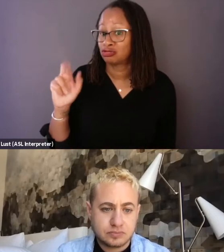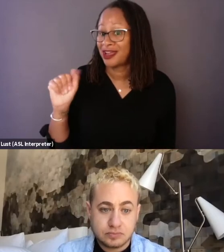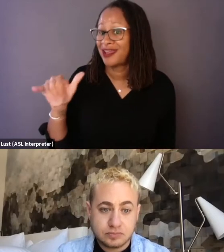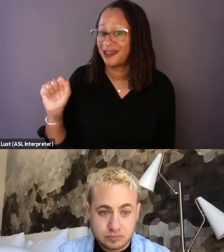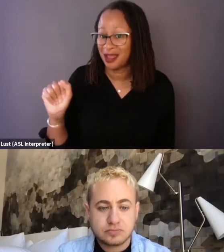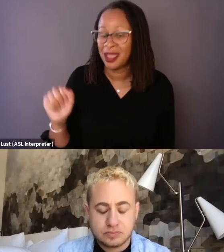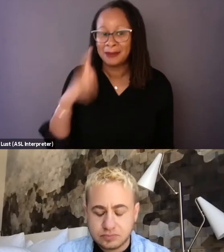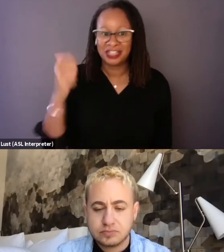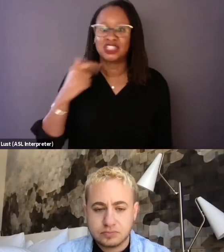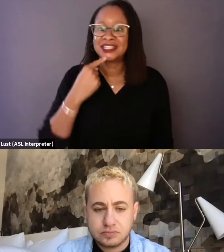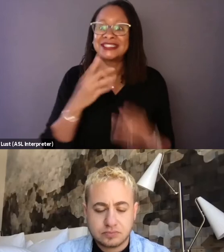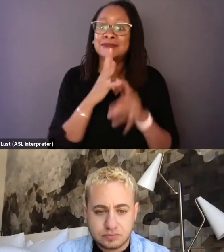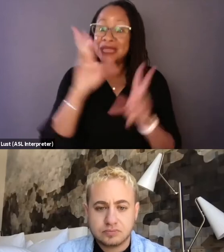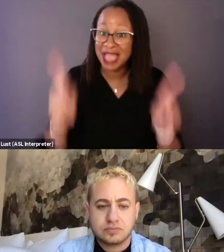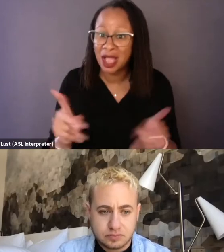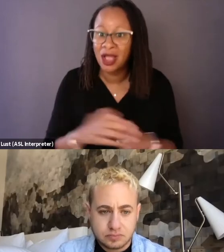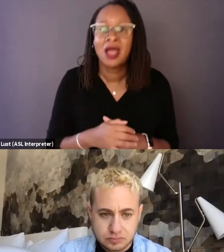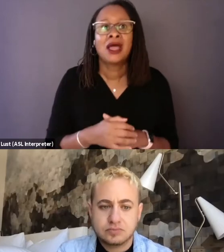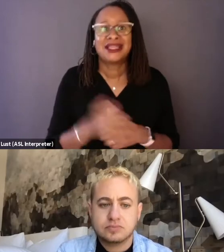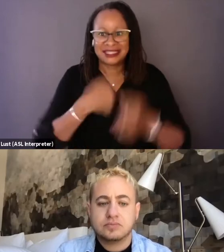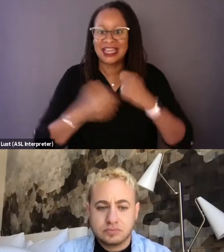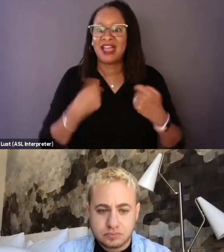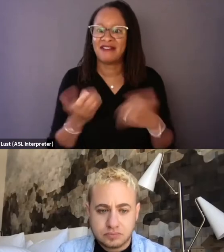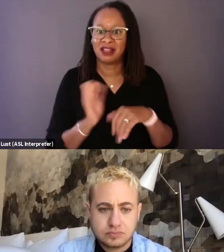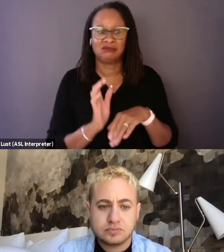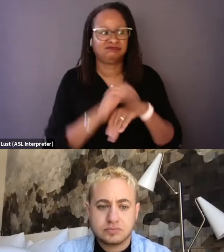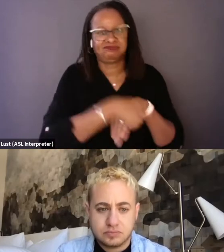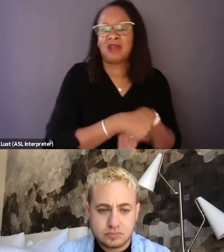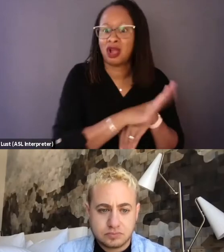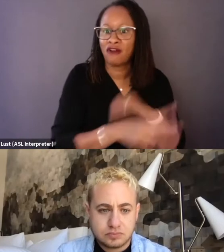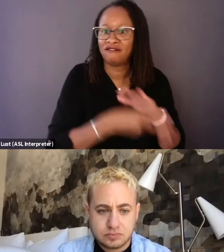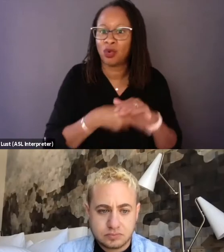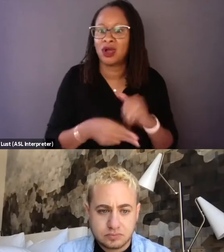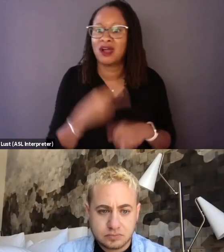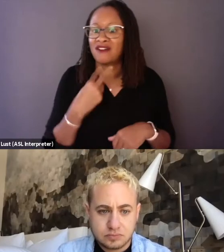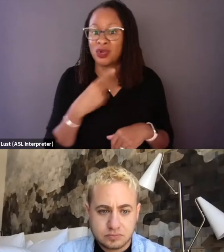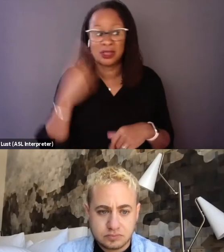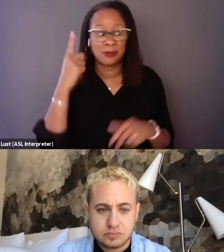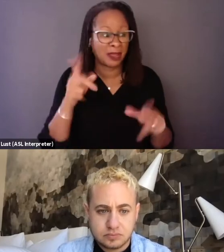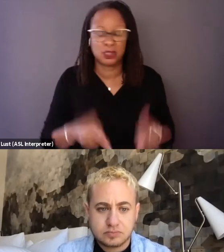instead of having her voice constantly presented by somebody who doesn't know her, knows nothing about her, right?